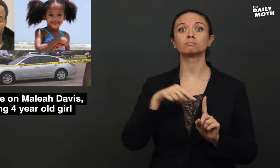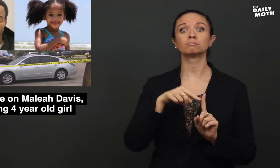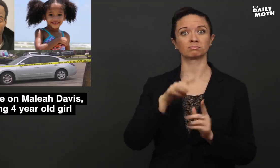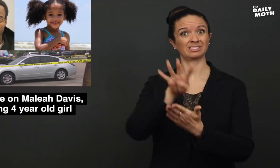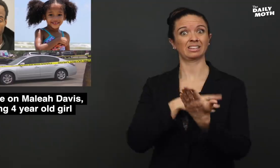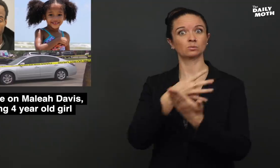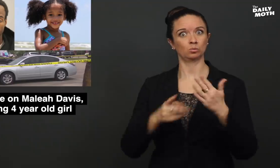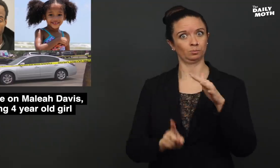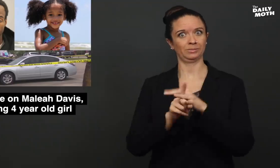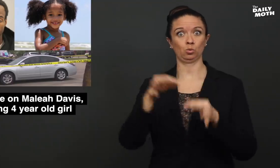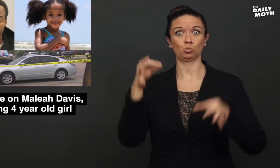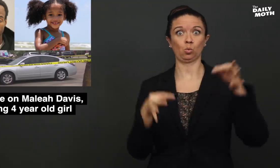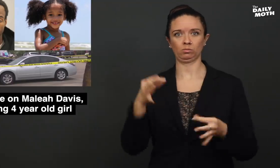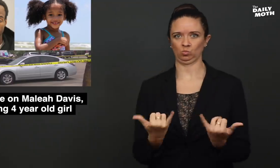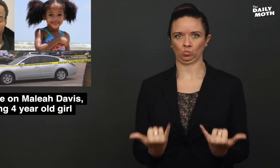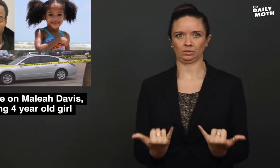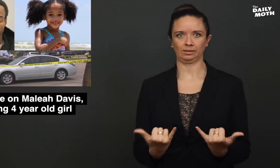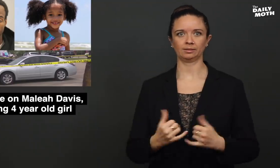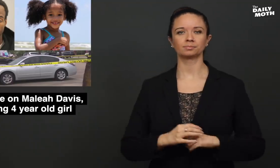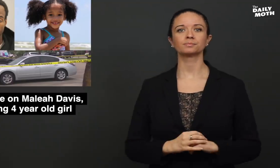He is scheduled to appear in court today.